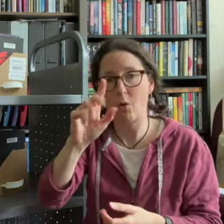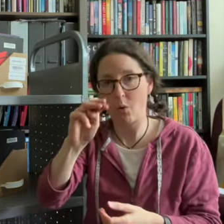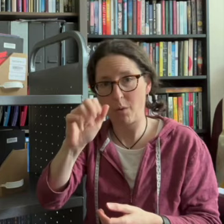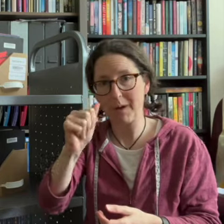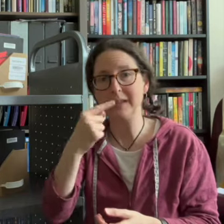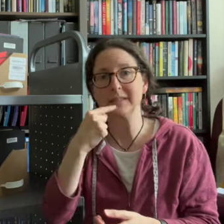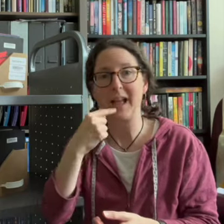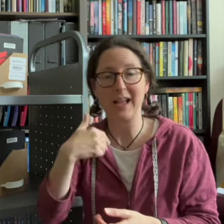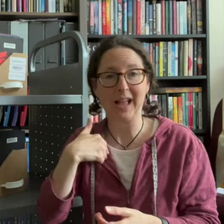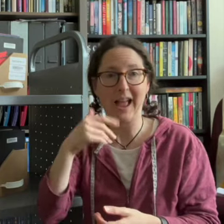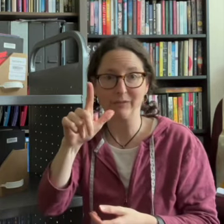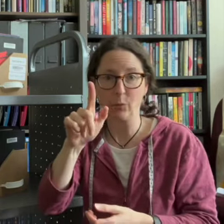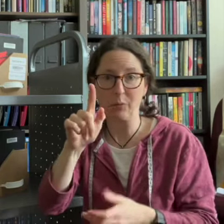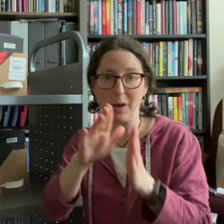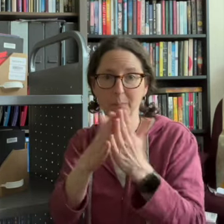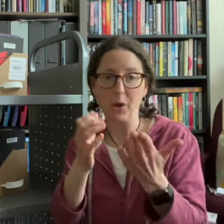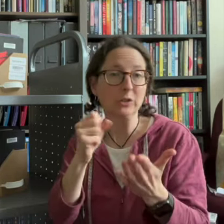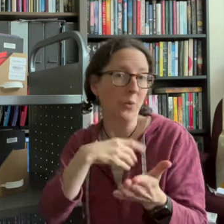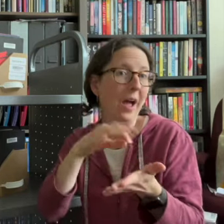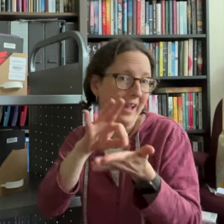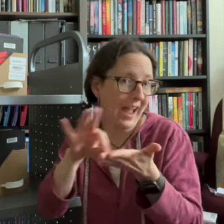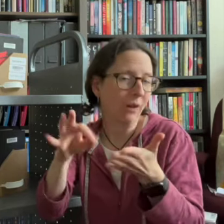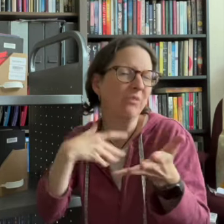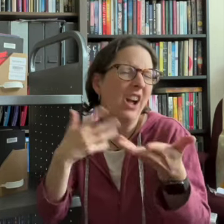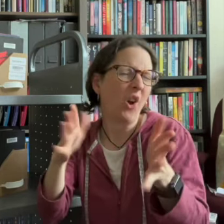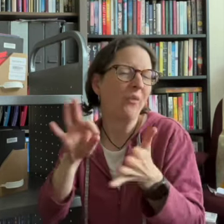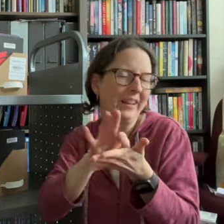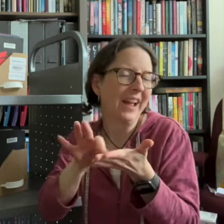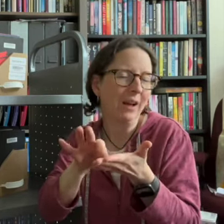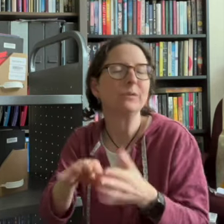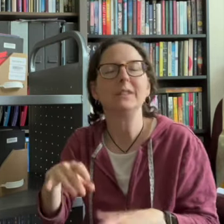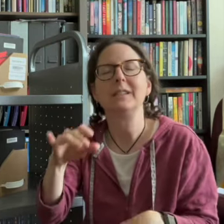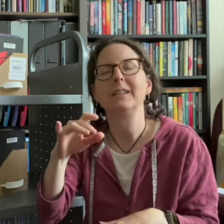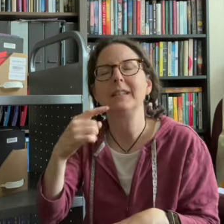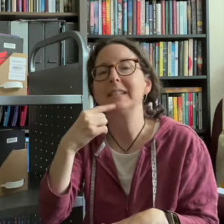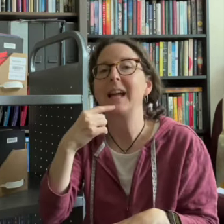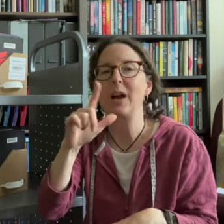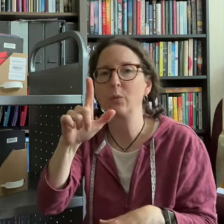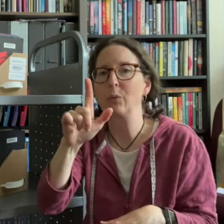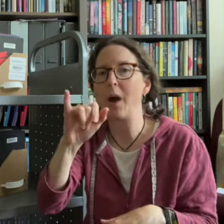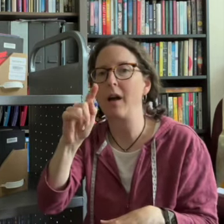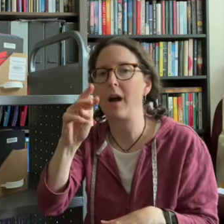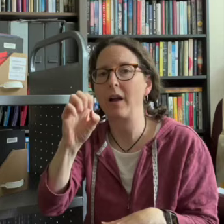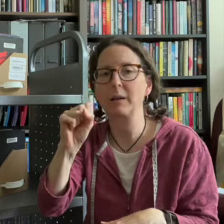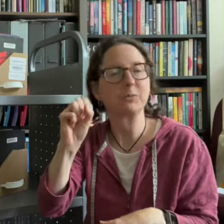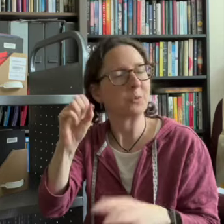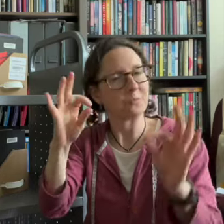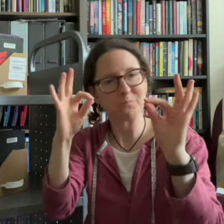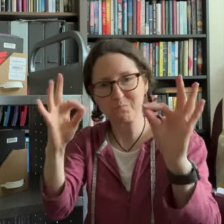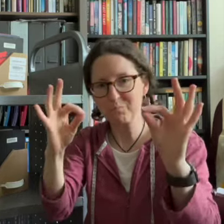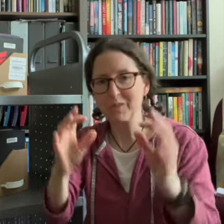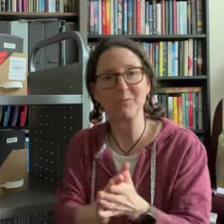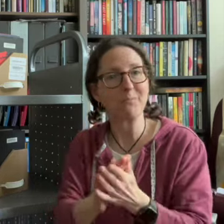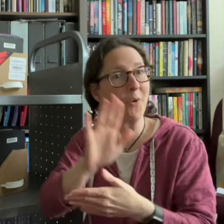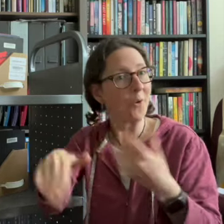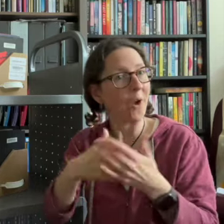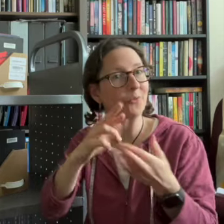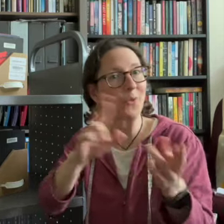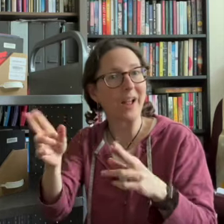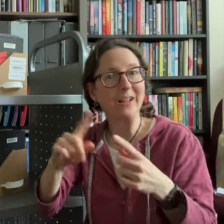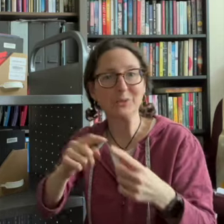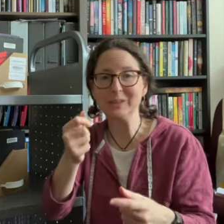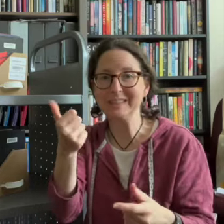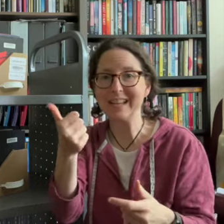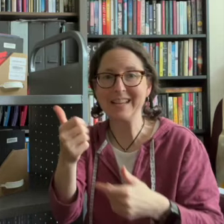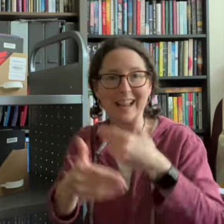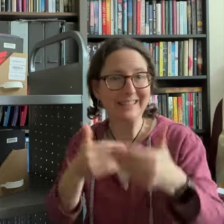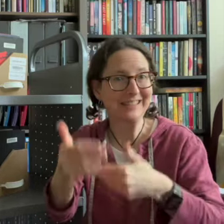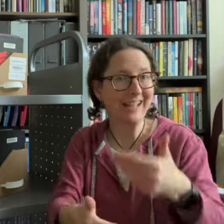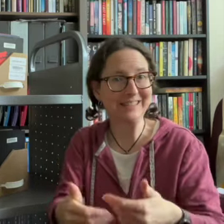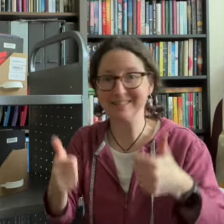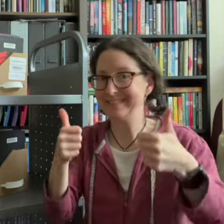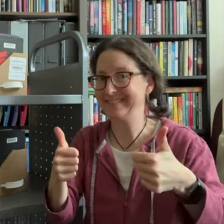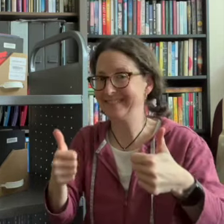alma says it has 21 books so i already counted and it is 21 so perfect all ready to de-accessionize